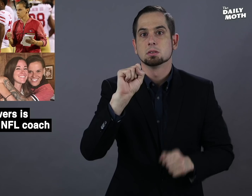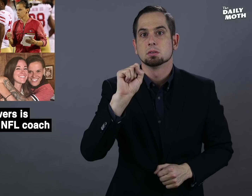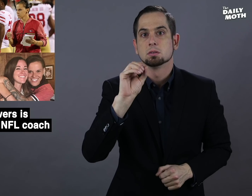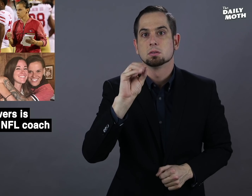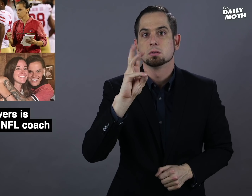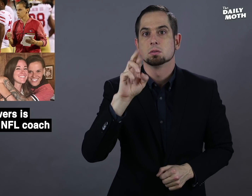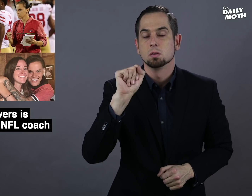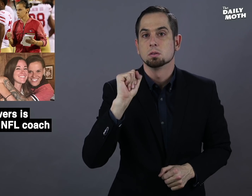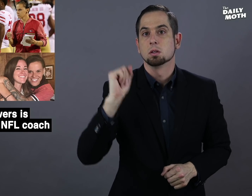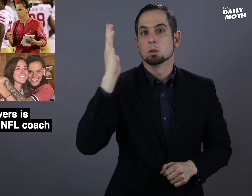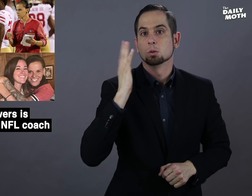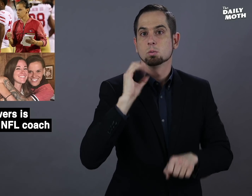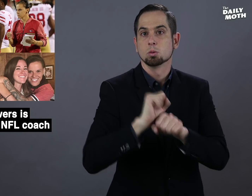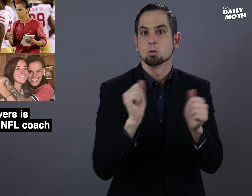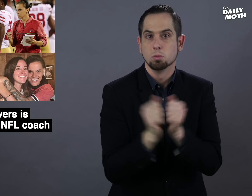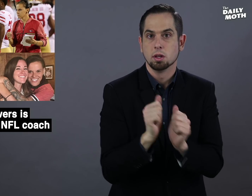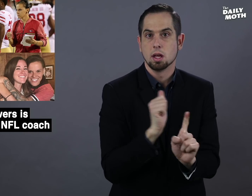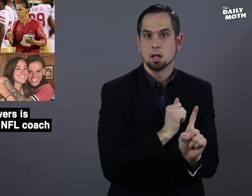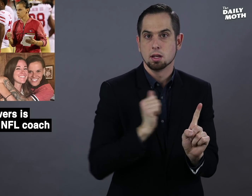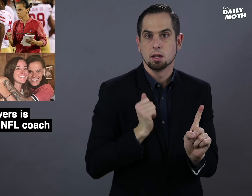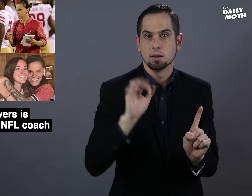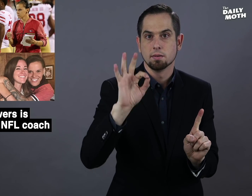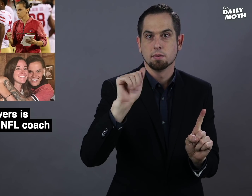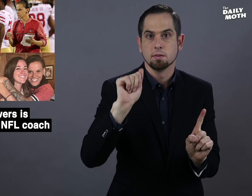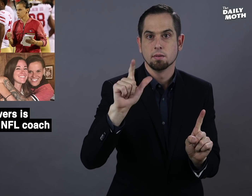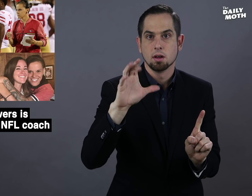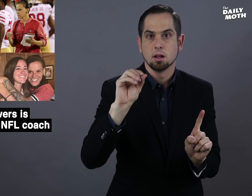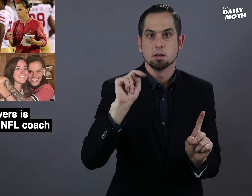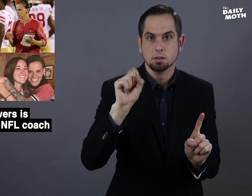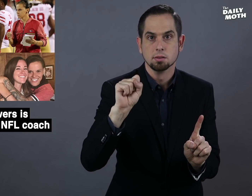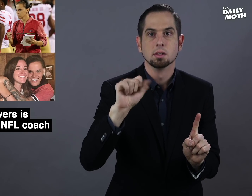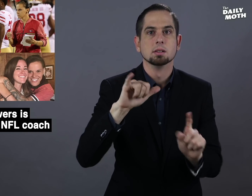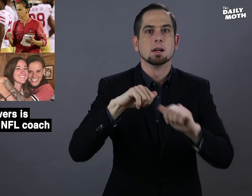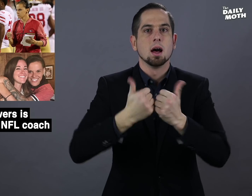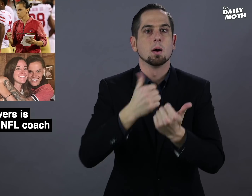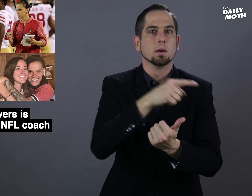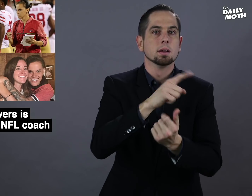Sowers used to work with the Atlanta Falcons,